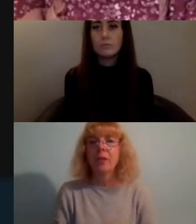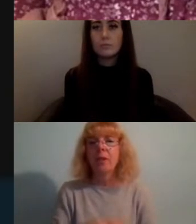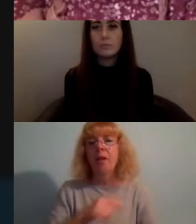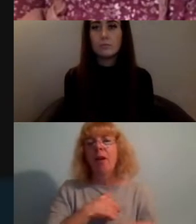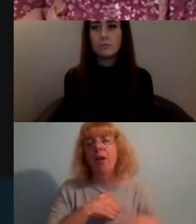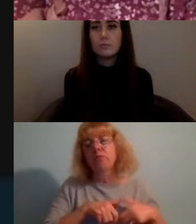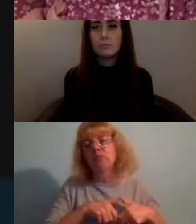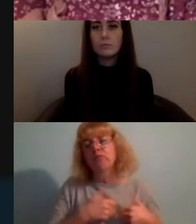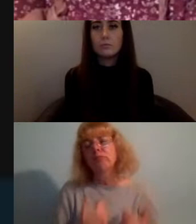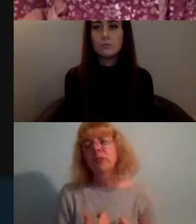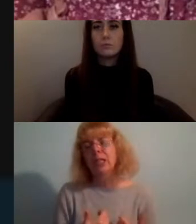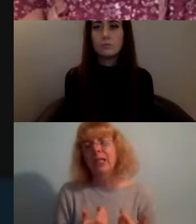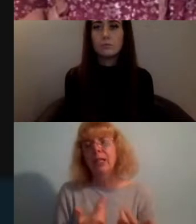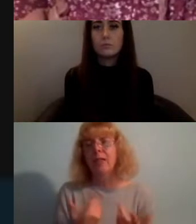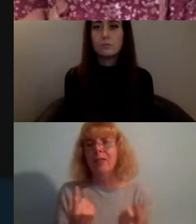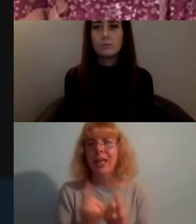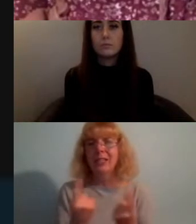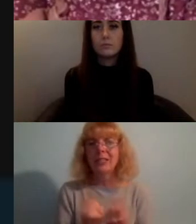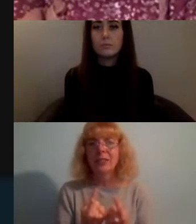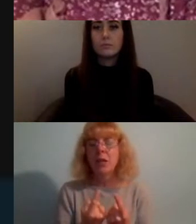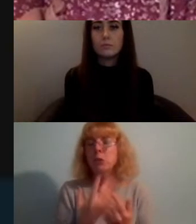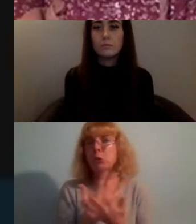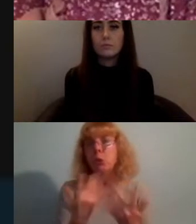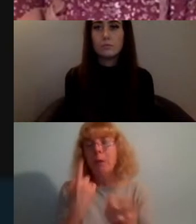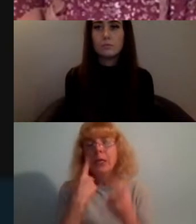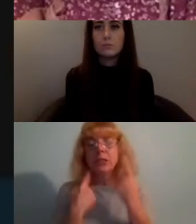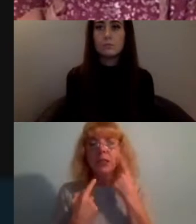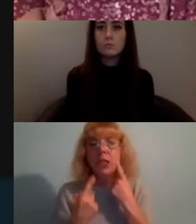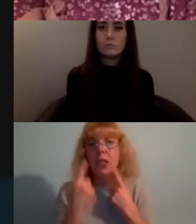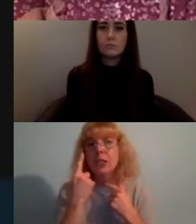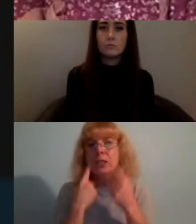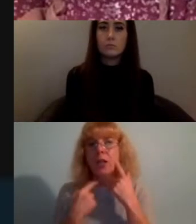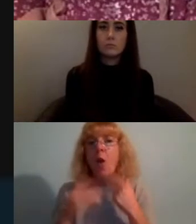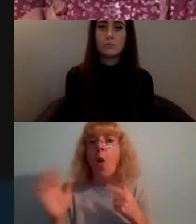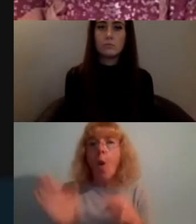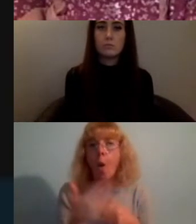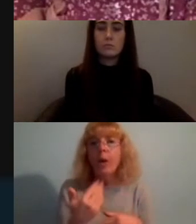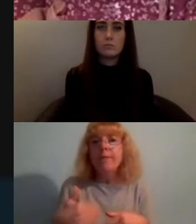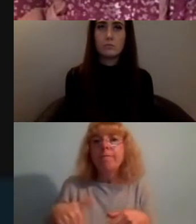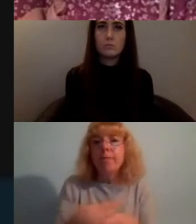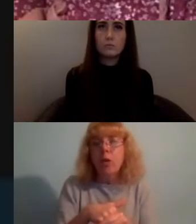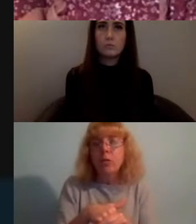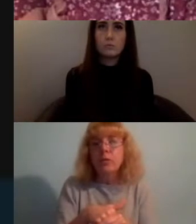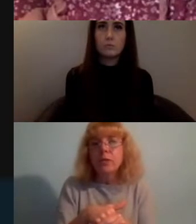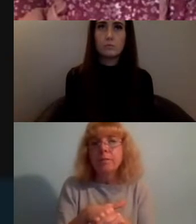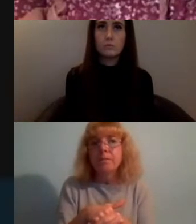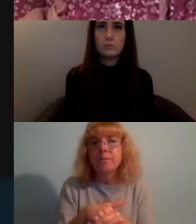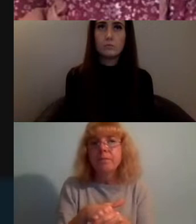we had to do there were so many tears all of the participants were...you know...just absolutely